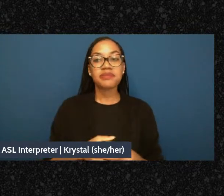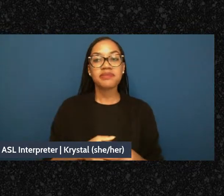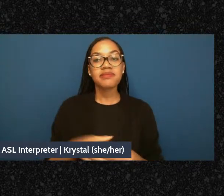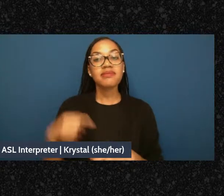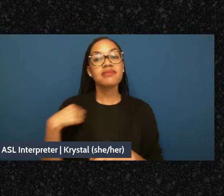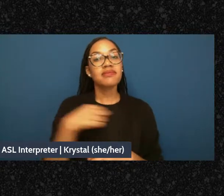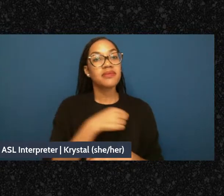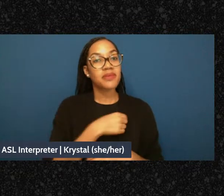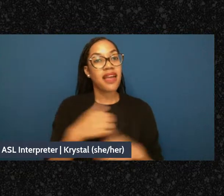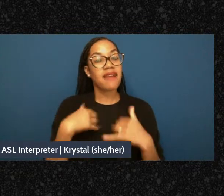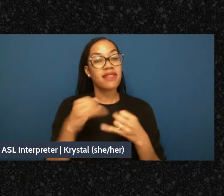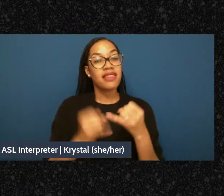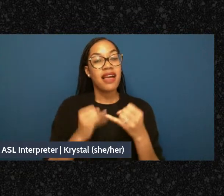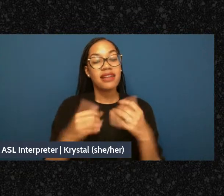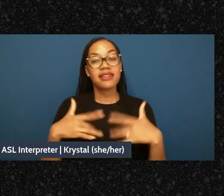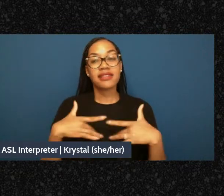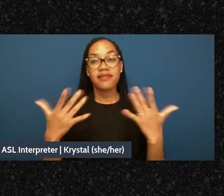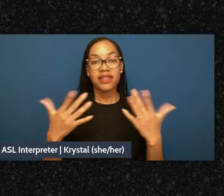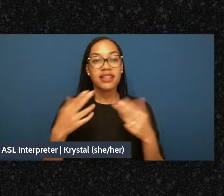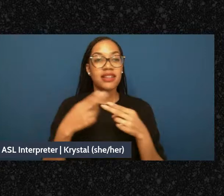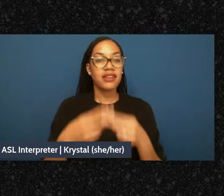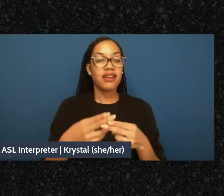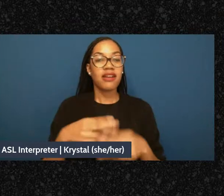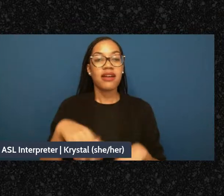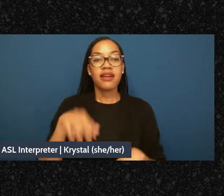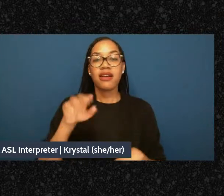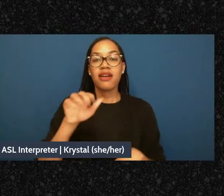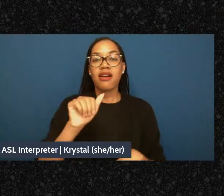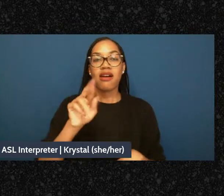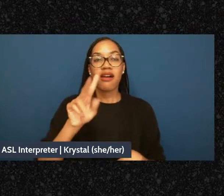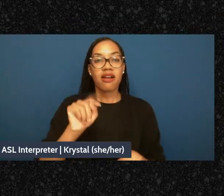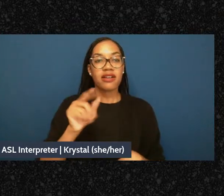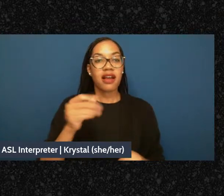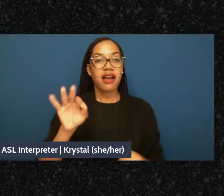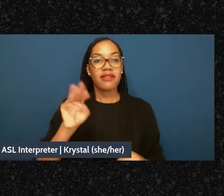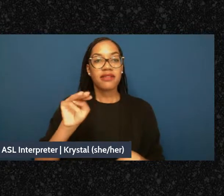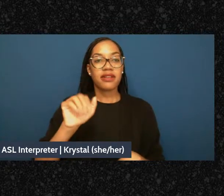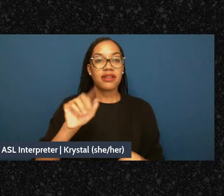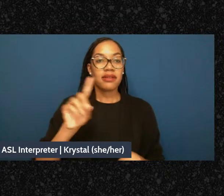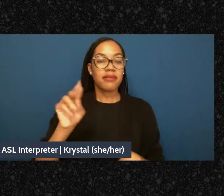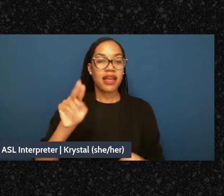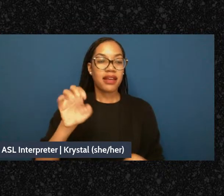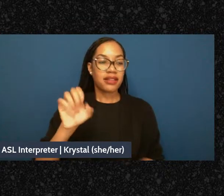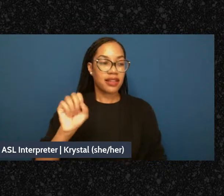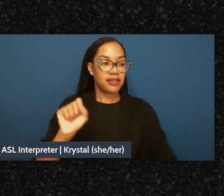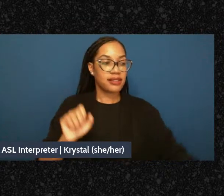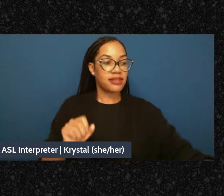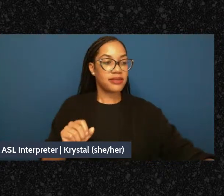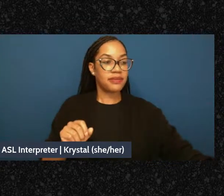The Art of Madness, Catastrophe, Memory, Desire: A Panel Discussion with artists Mimi Khúc,